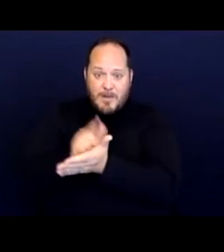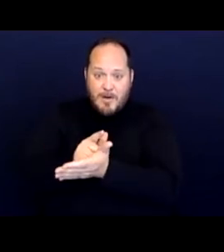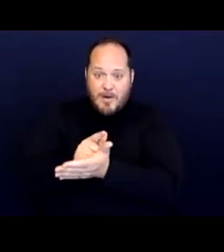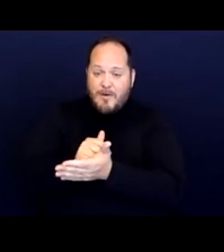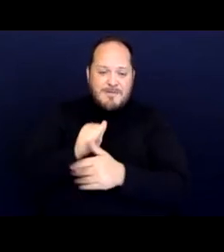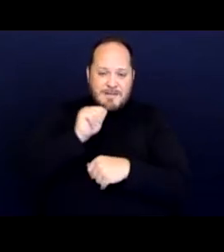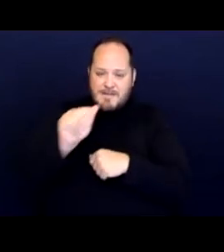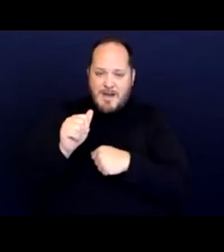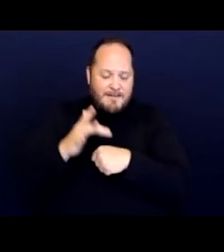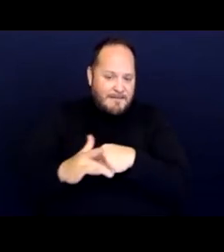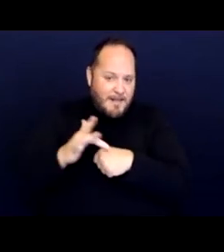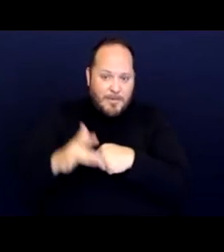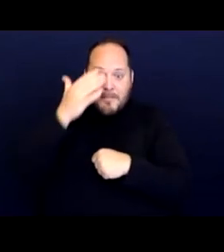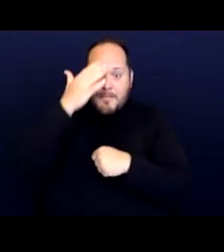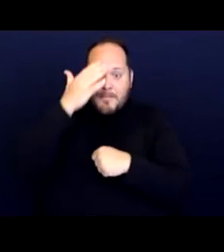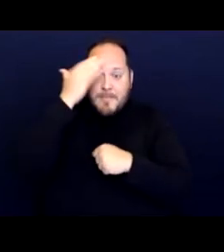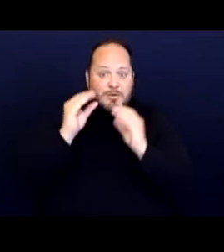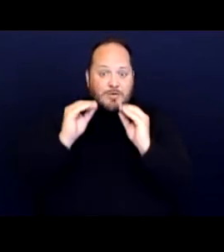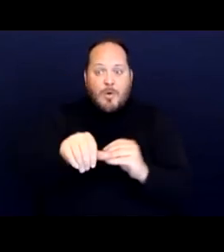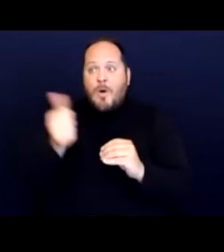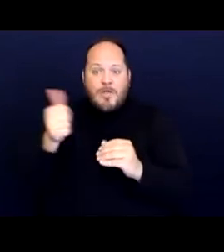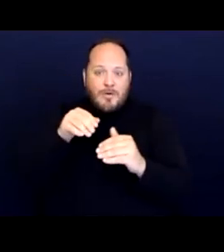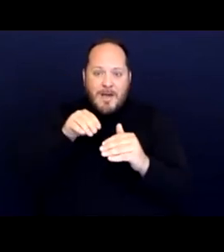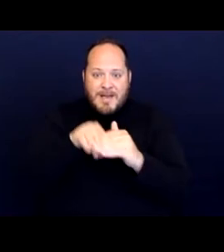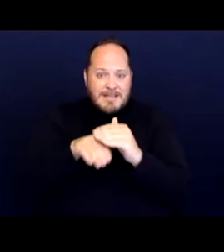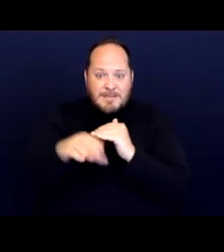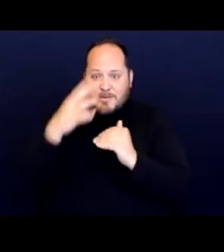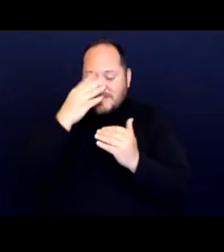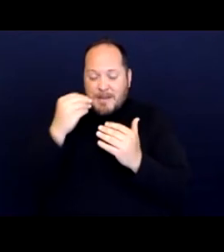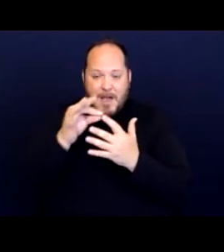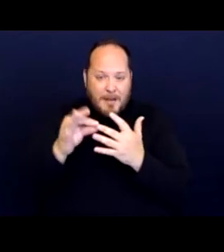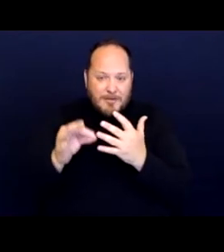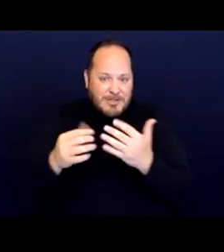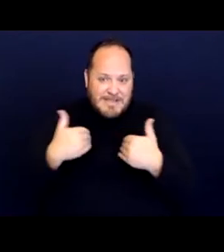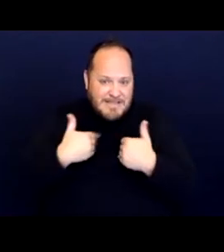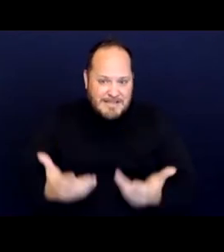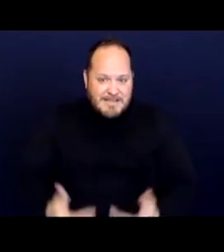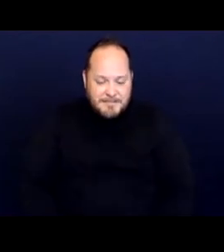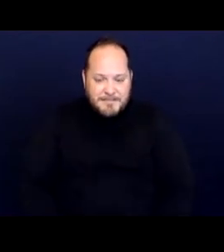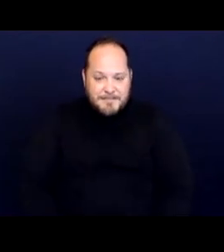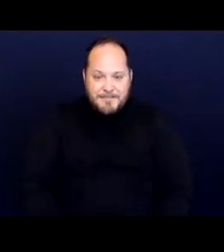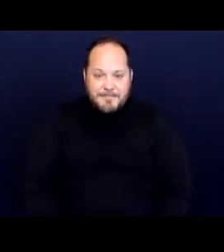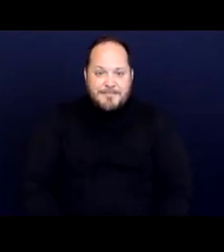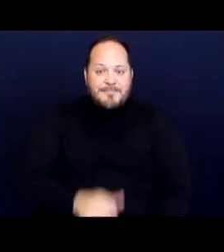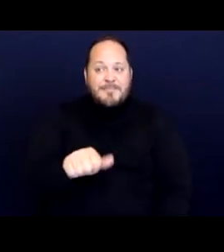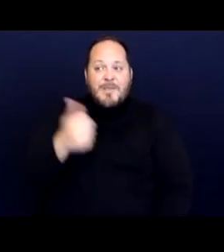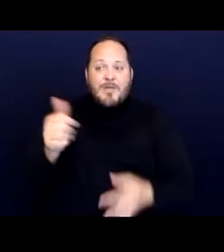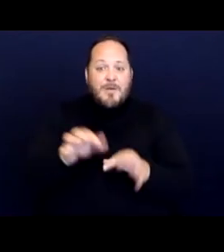because no other accessible sleeping options exist. And then the other important piece of this case